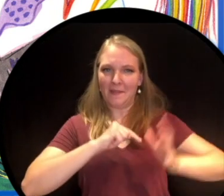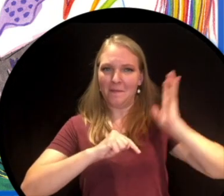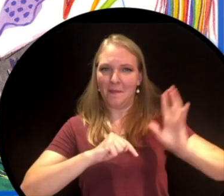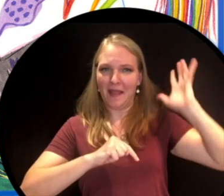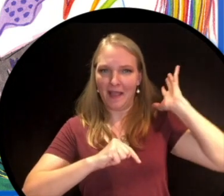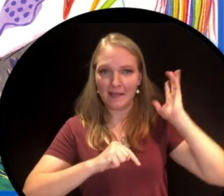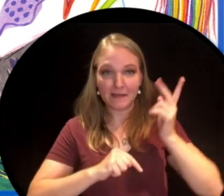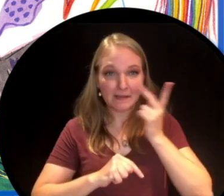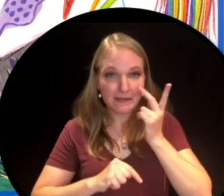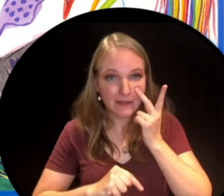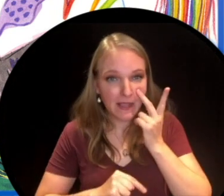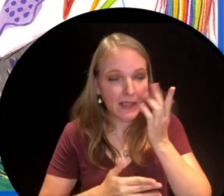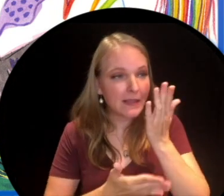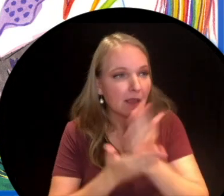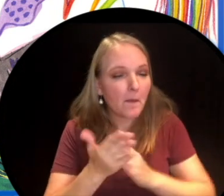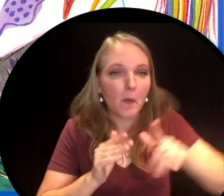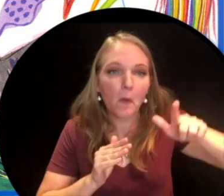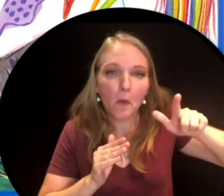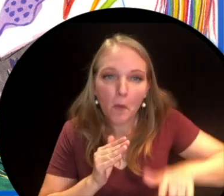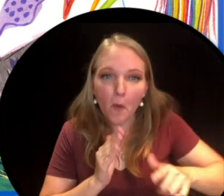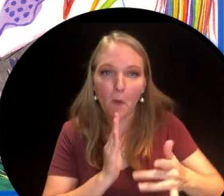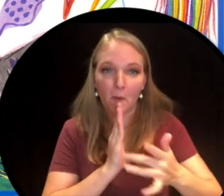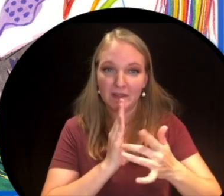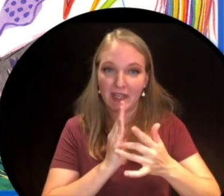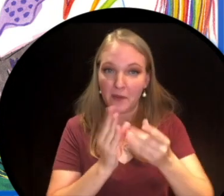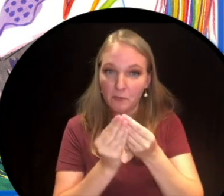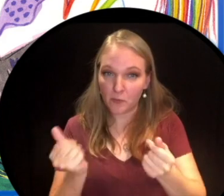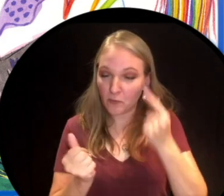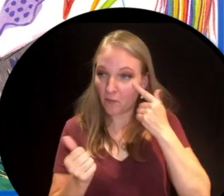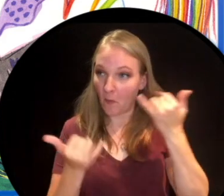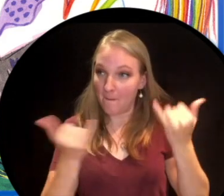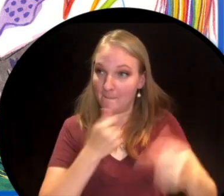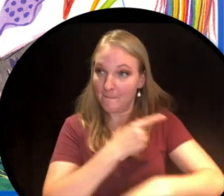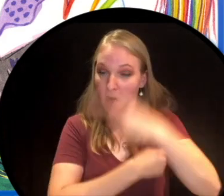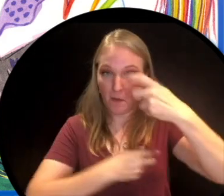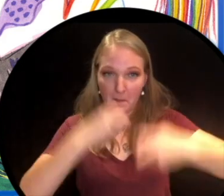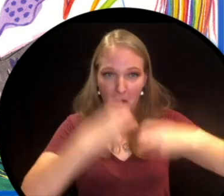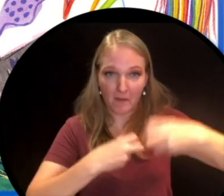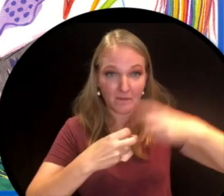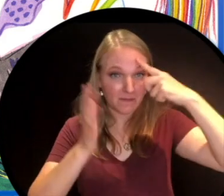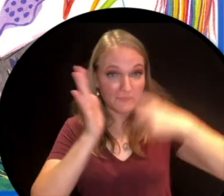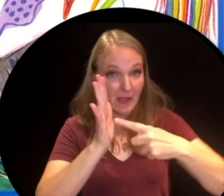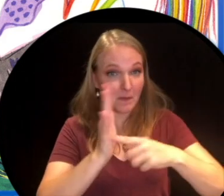see if there are some other low-tech solutions to modern problems like this bar of soap.